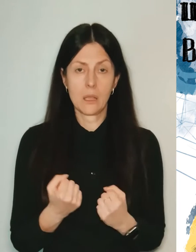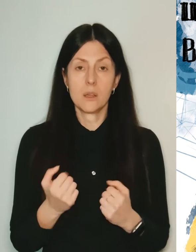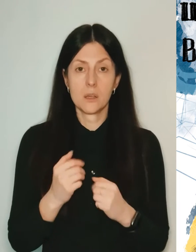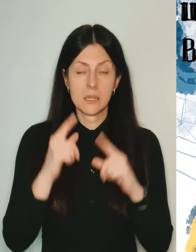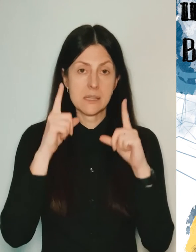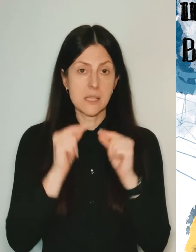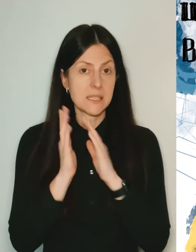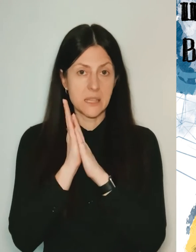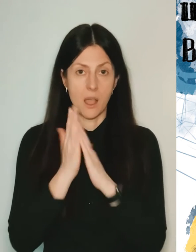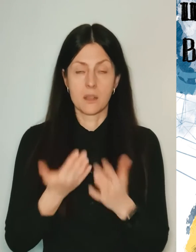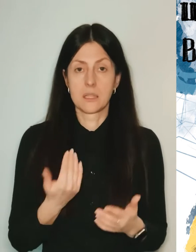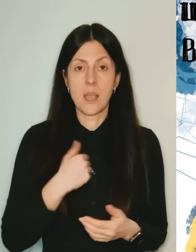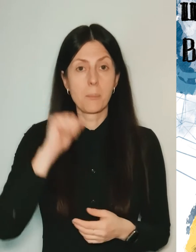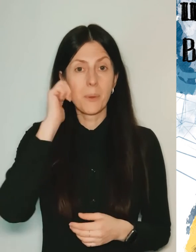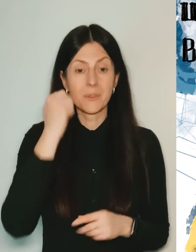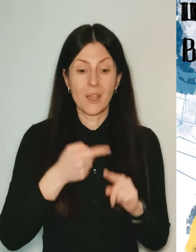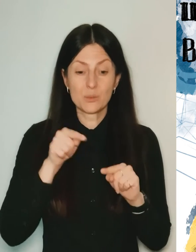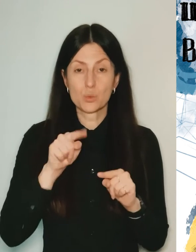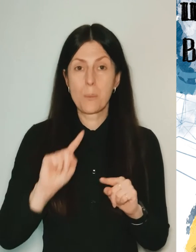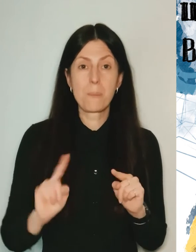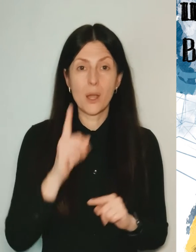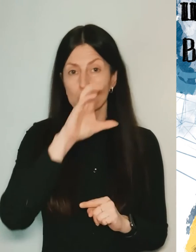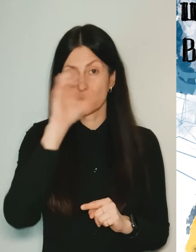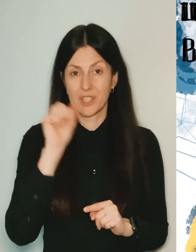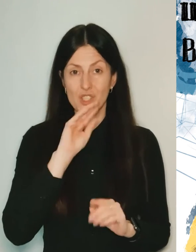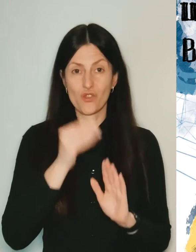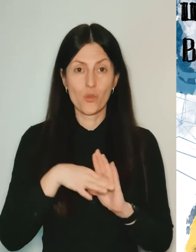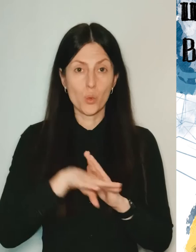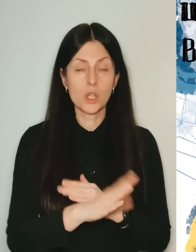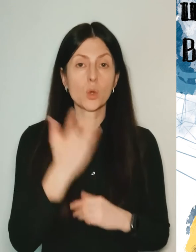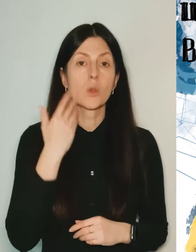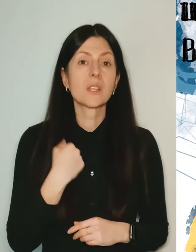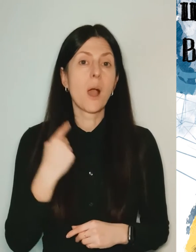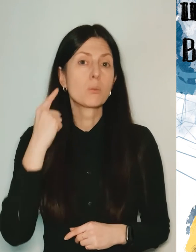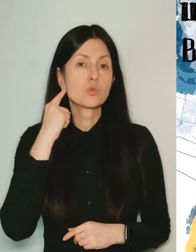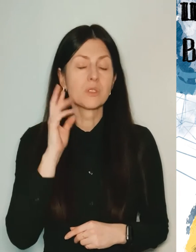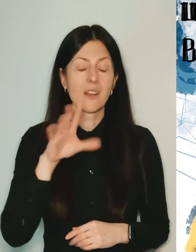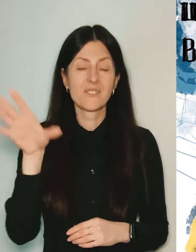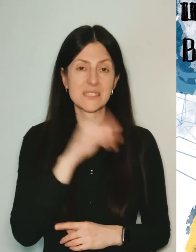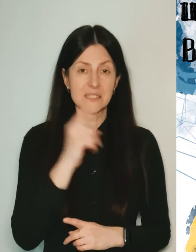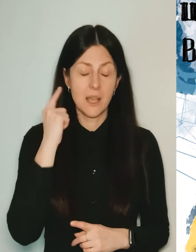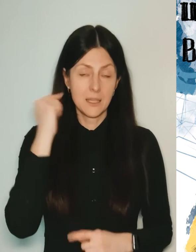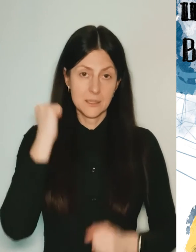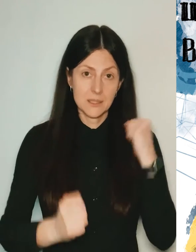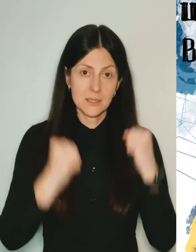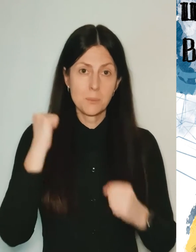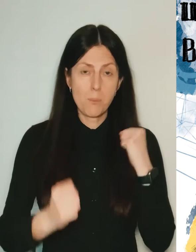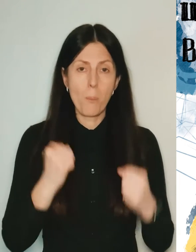I remember that first night in the shelter, when I heard everything being bombed, everything flying, everything thundering.